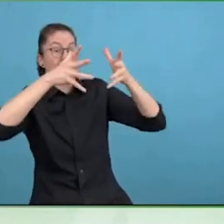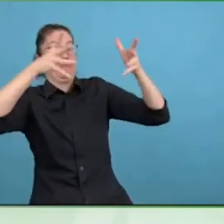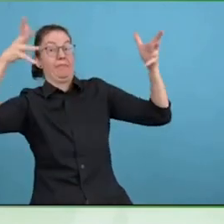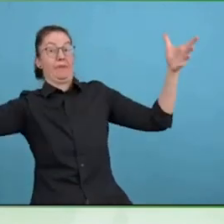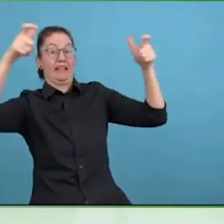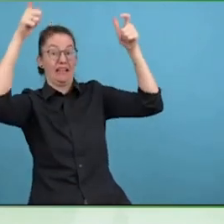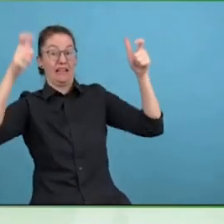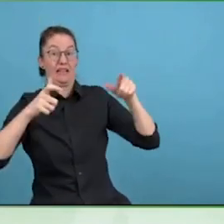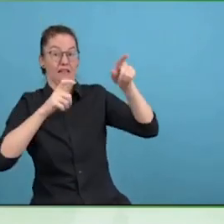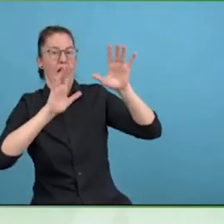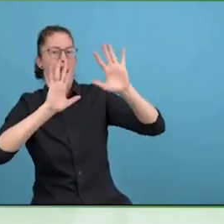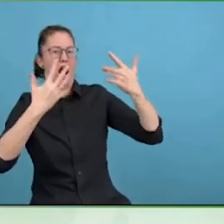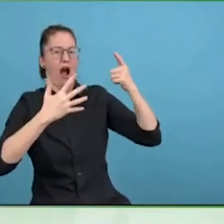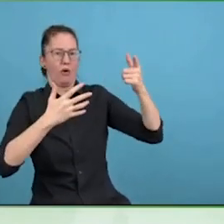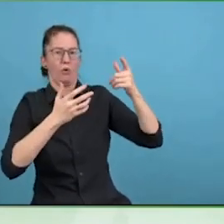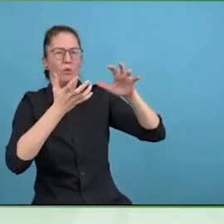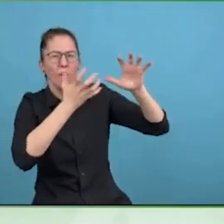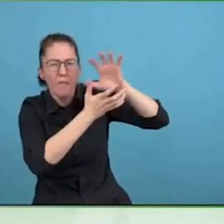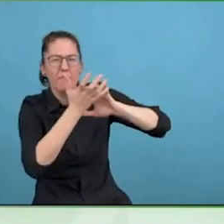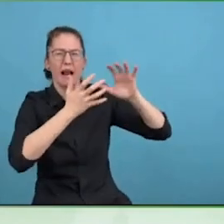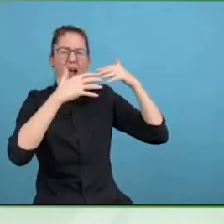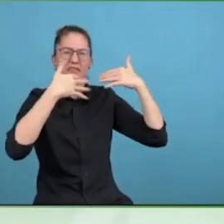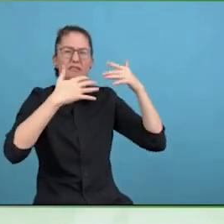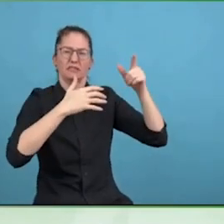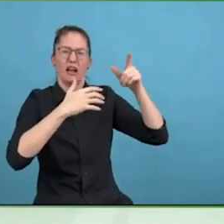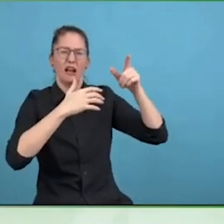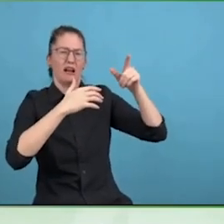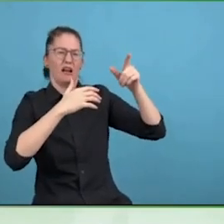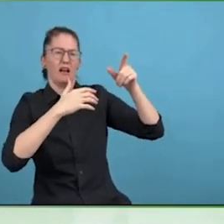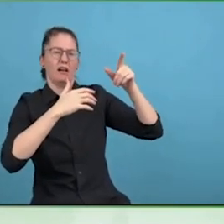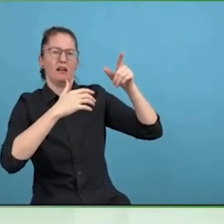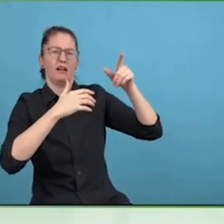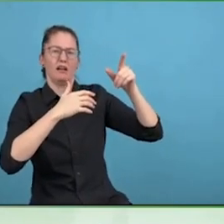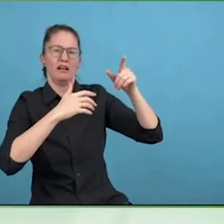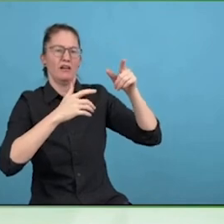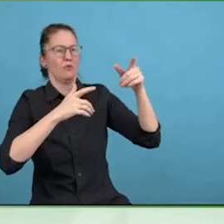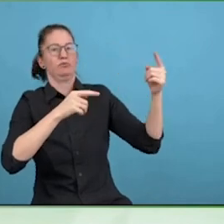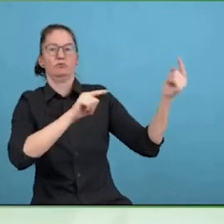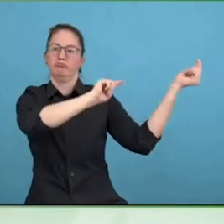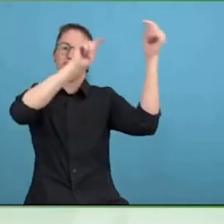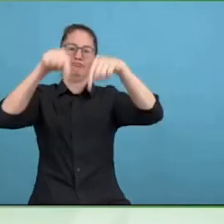I think in large organisations, like we are, we are like an oil